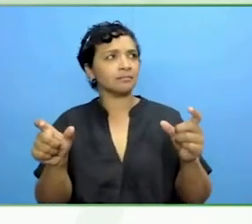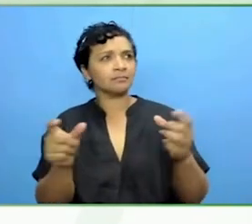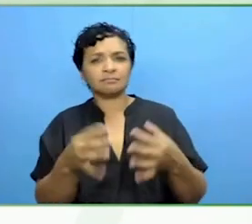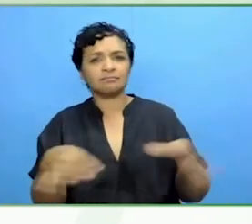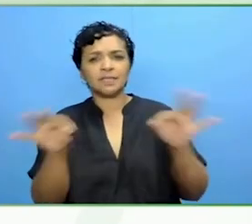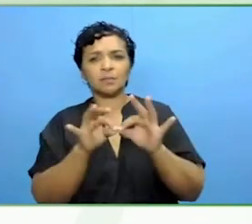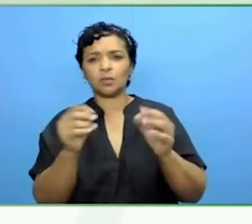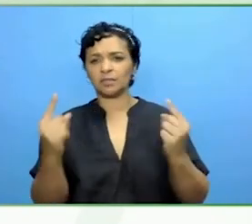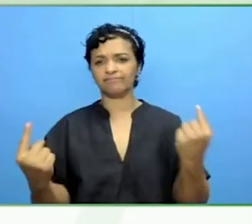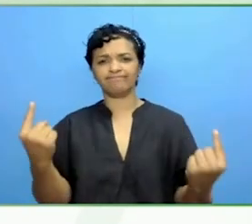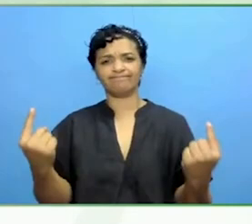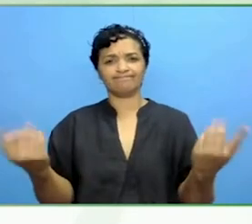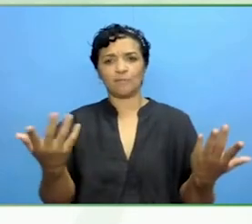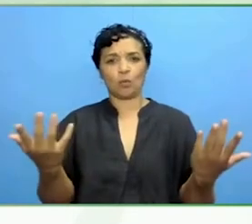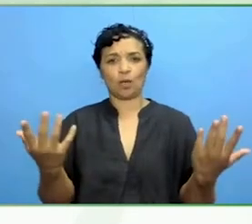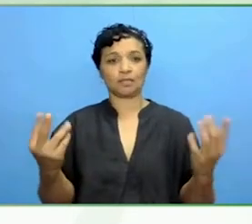Brendan, you have a little bit more to give. You are a treasure.